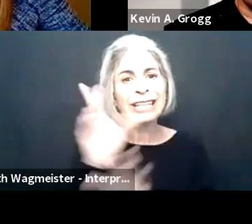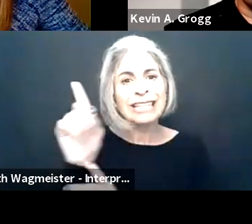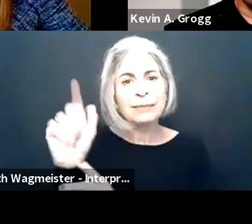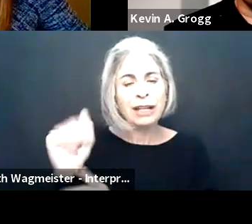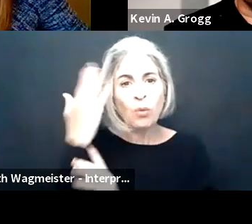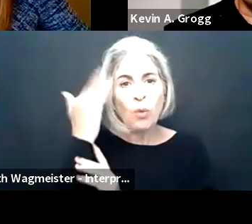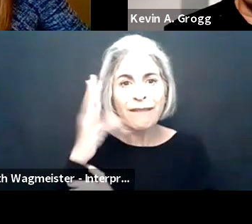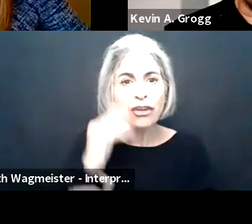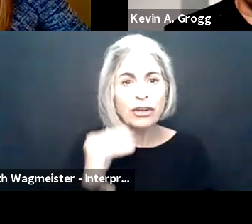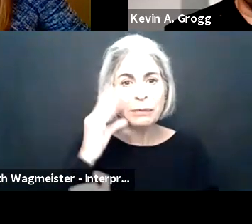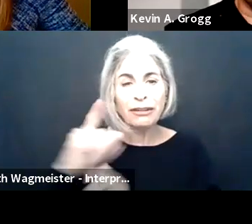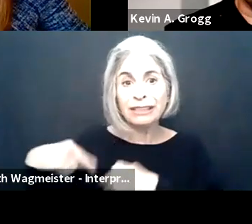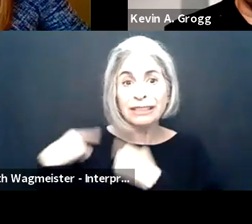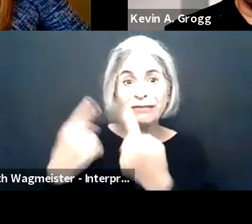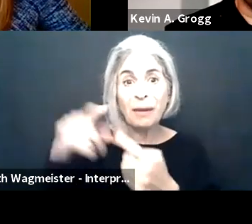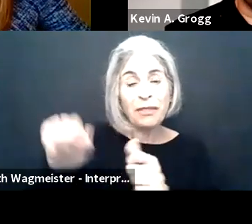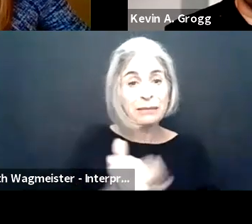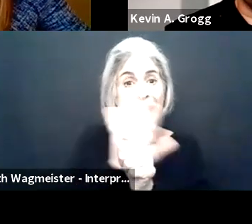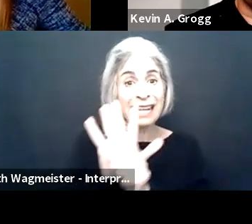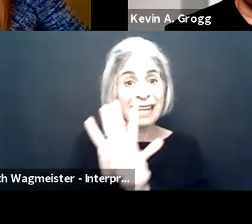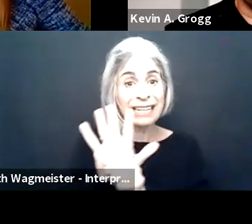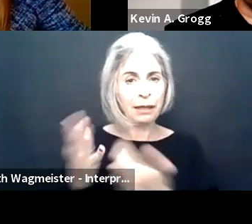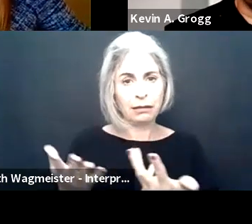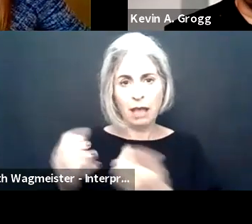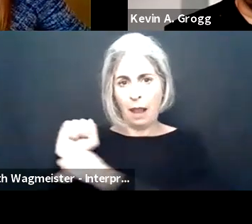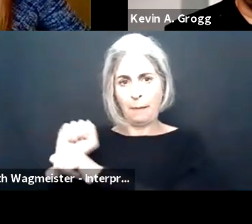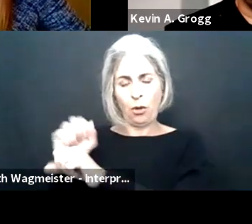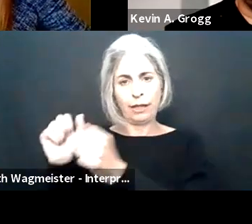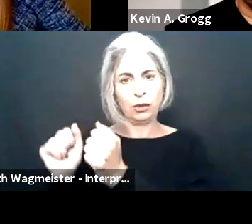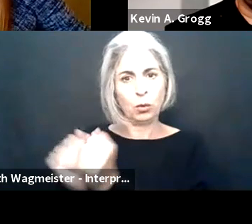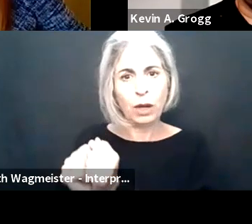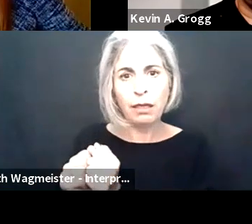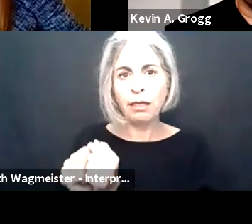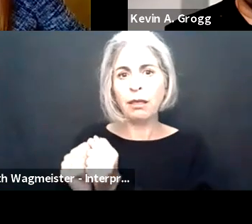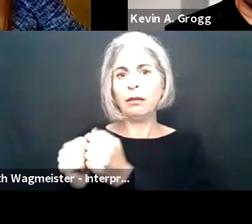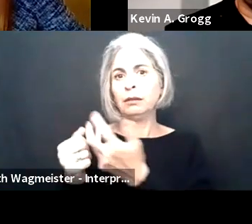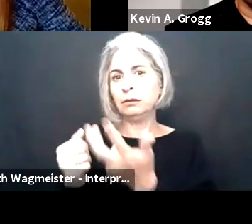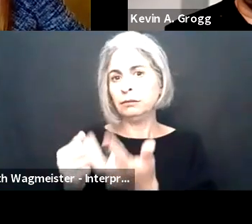covid, but who may now have a psychiatric disability because of their experiences during the pandemic,